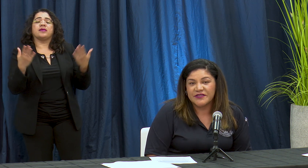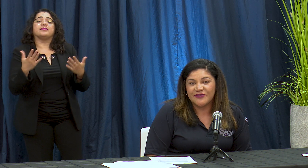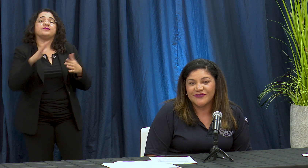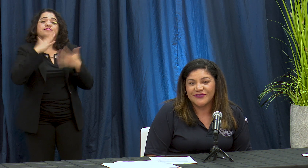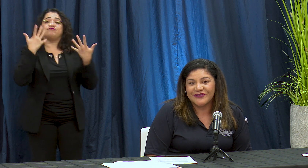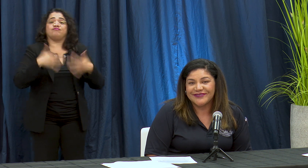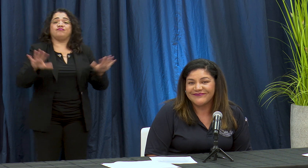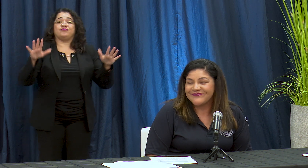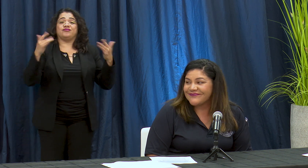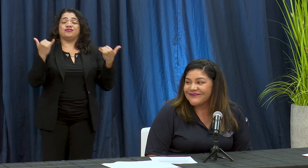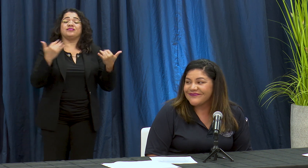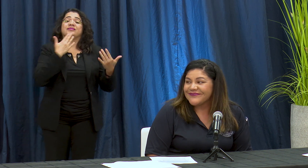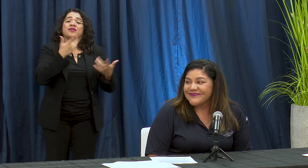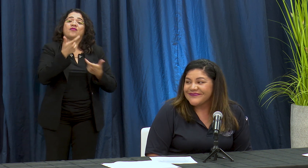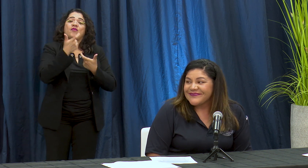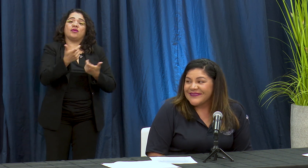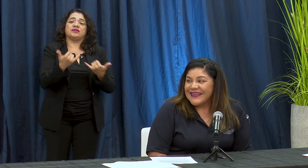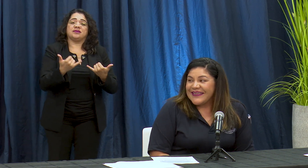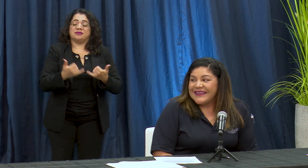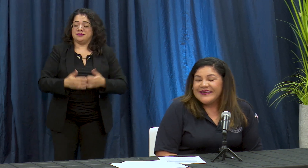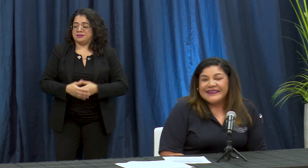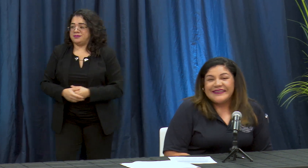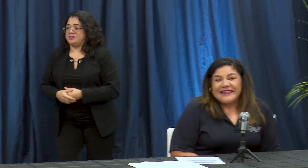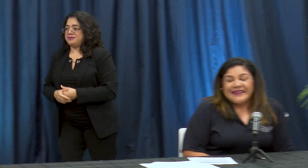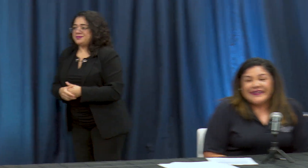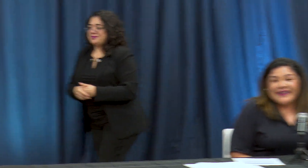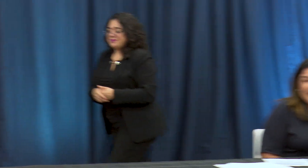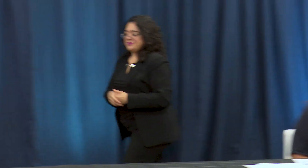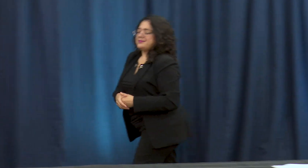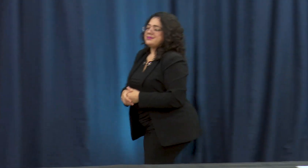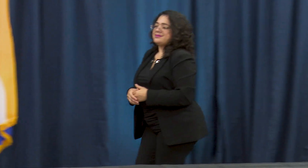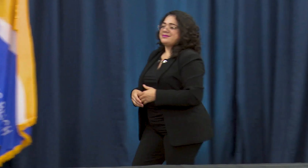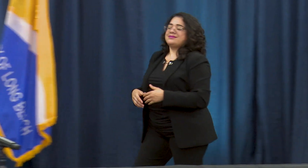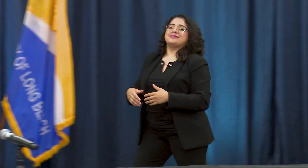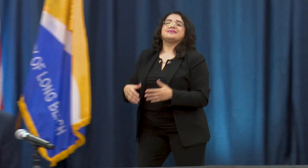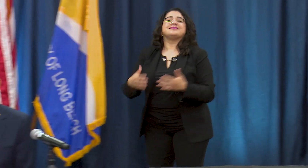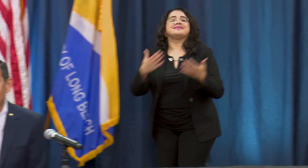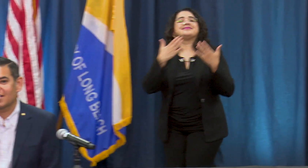estar con nosotros y muchos Gracias tambien para nosotros en una